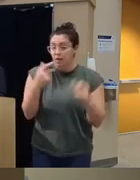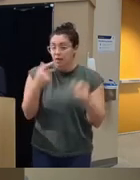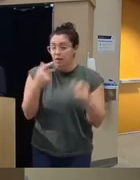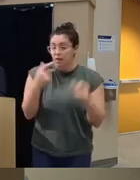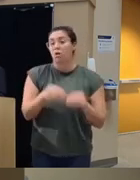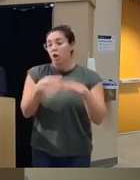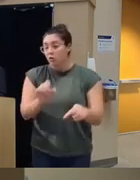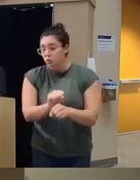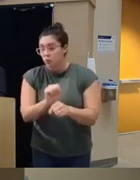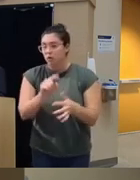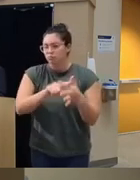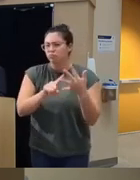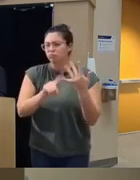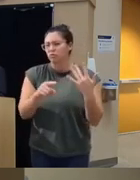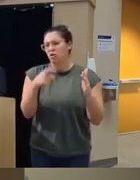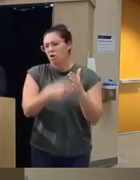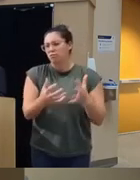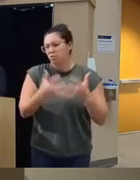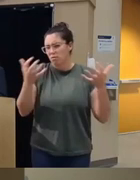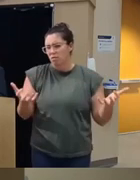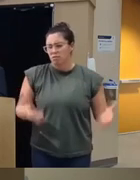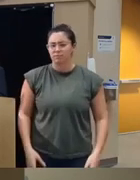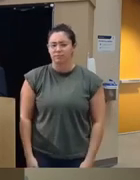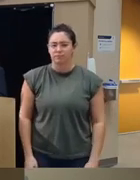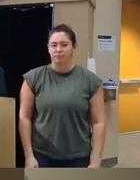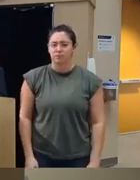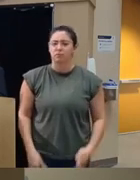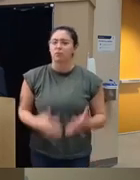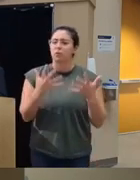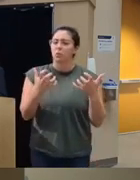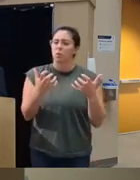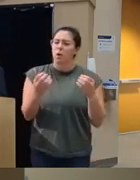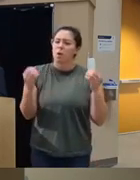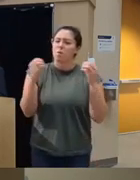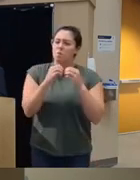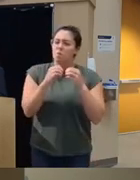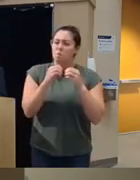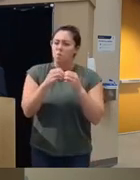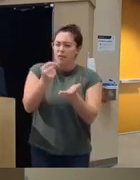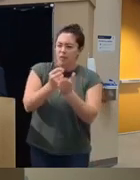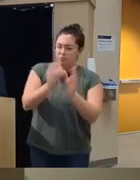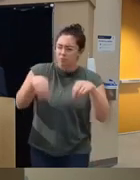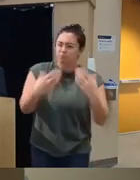very costly so we we definitely need to infuse the field with more Therapeutics to help treat